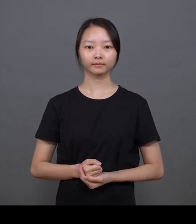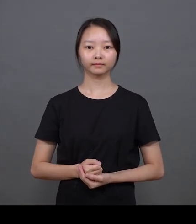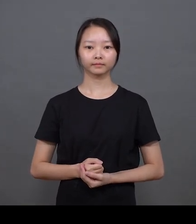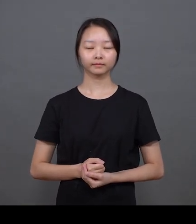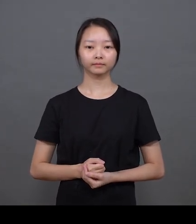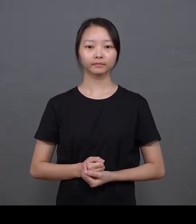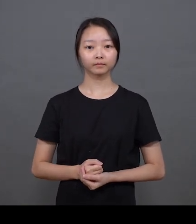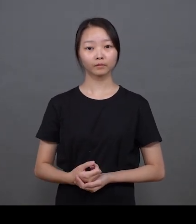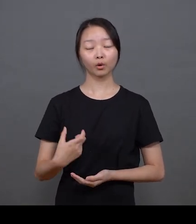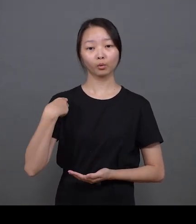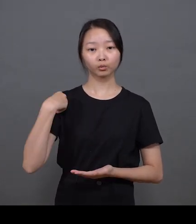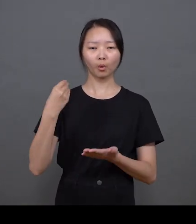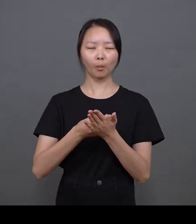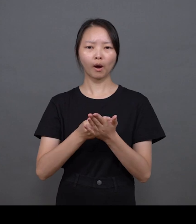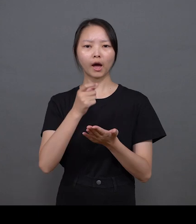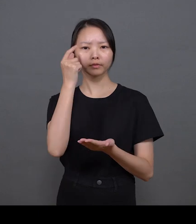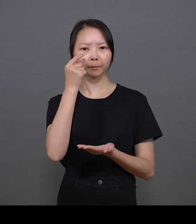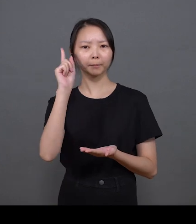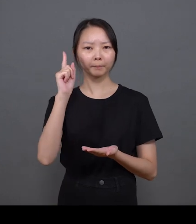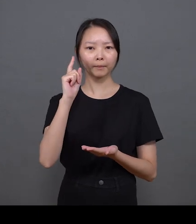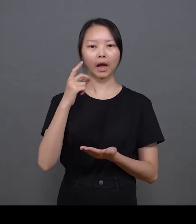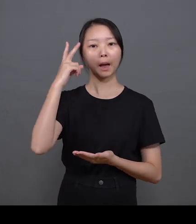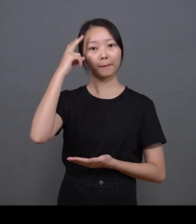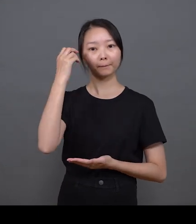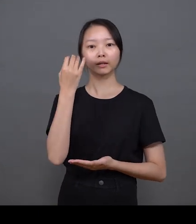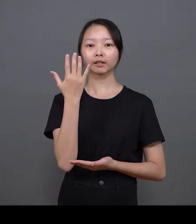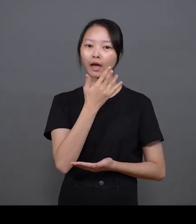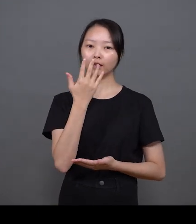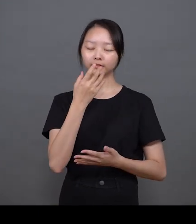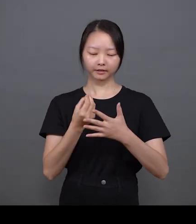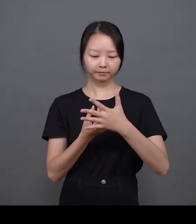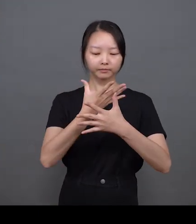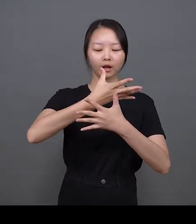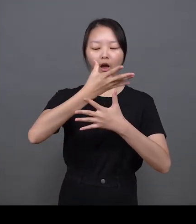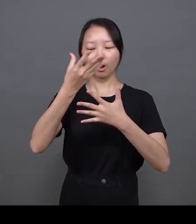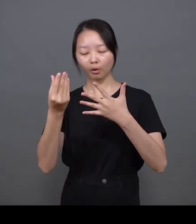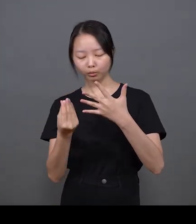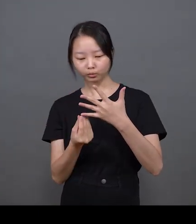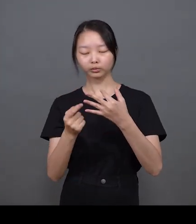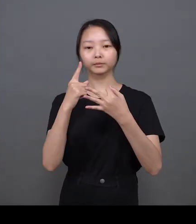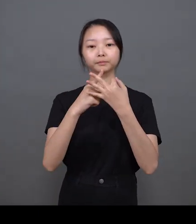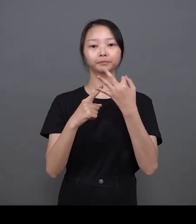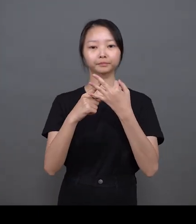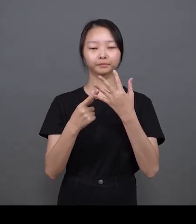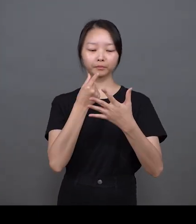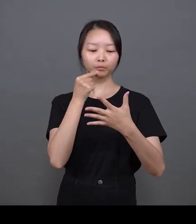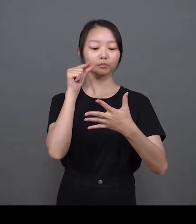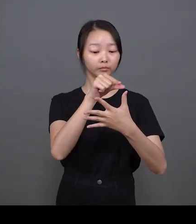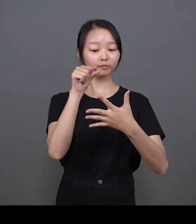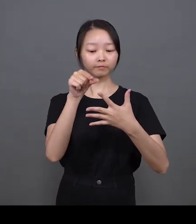Using ink to create tones, ‘scorched’ ‘condensed’, ‘heavy’, ‘pale’, ‘clear’ is a unique feature of Chinese painting